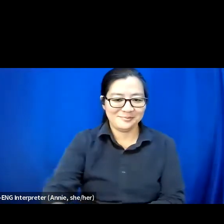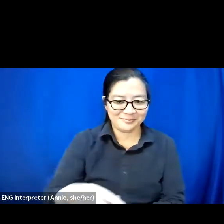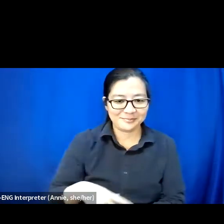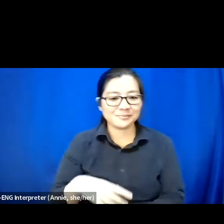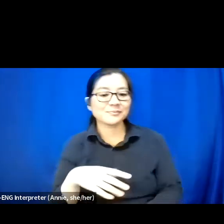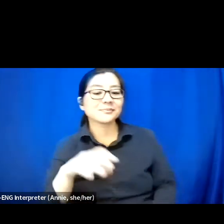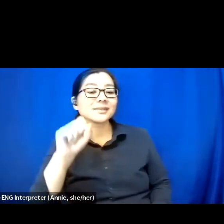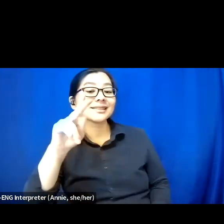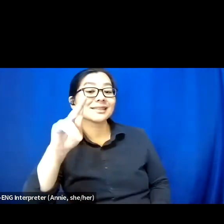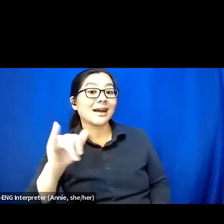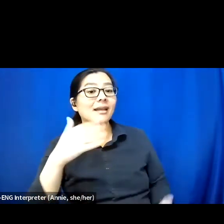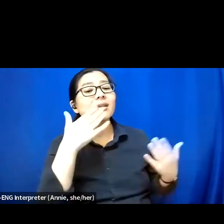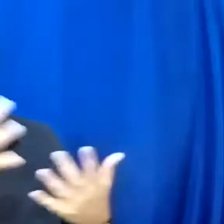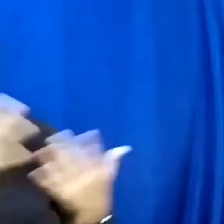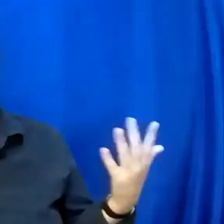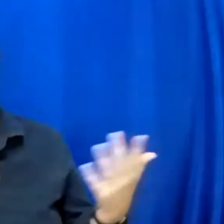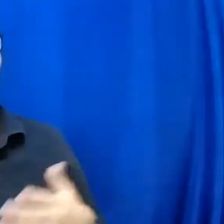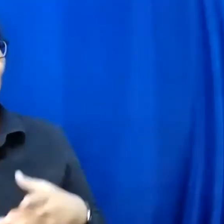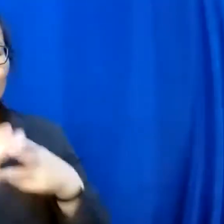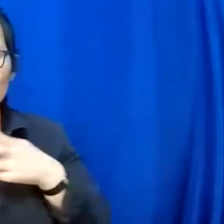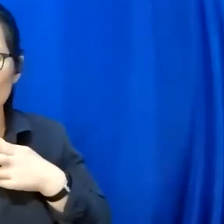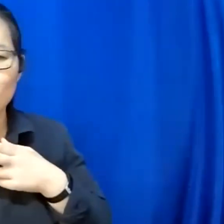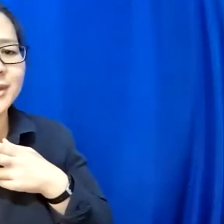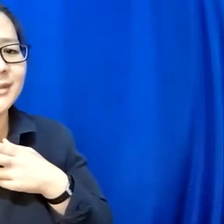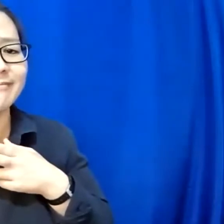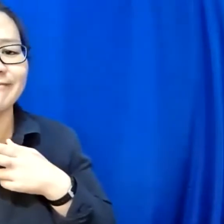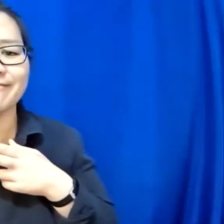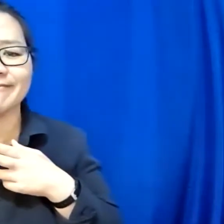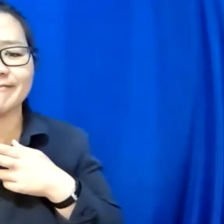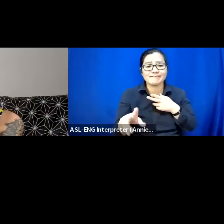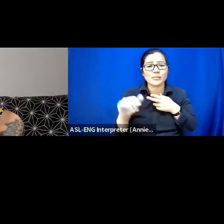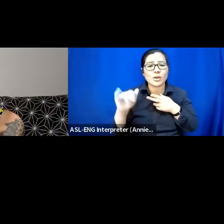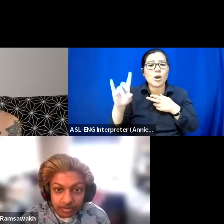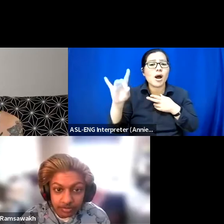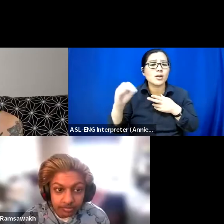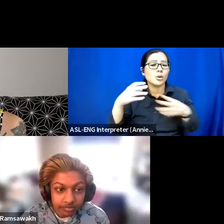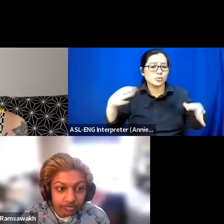Thank you so much. I'm just going to do a quick audio description of myself,